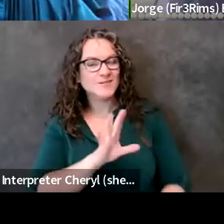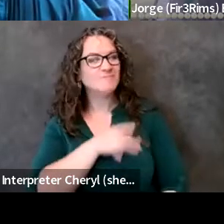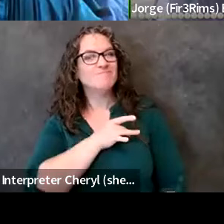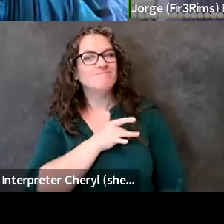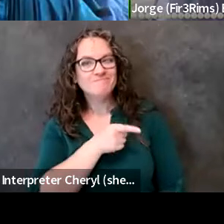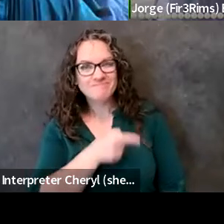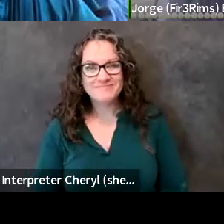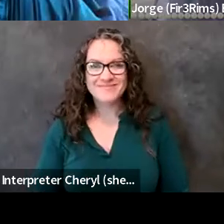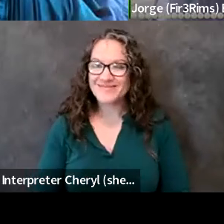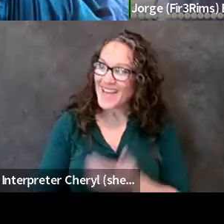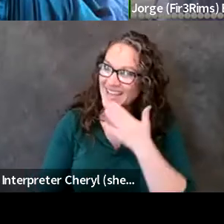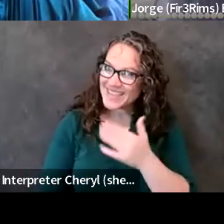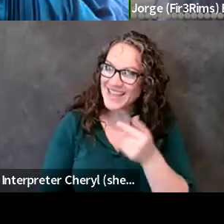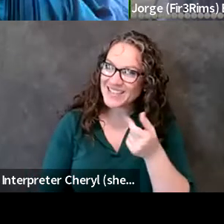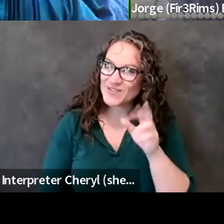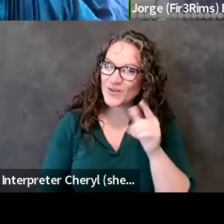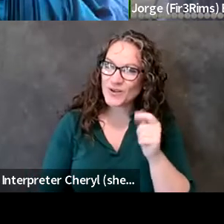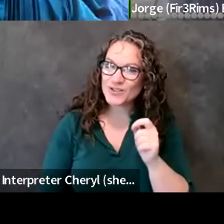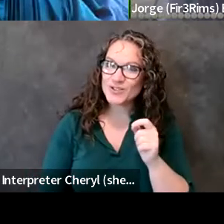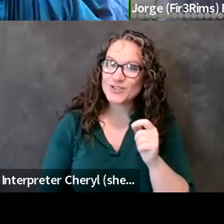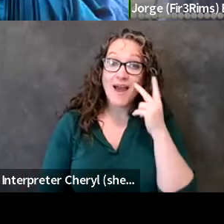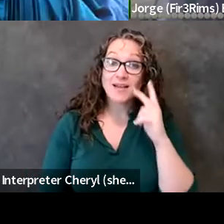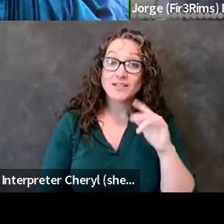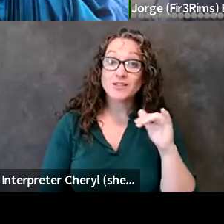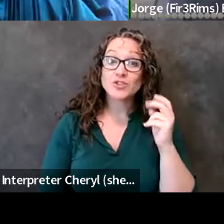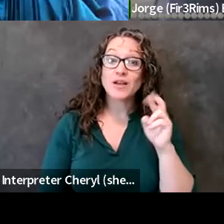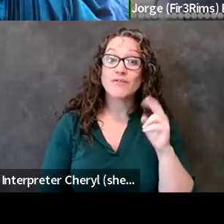george all right jennifer i see somebody with their hand up and we'll take two more questions